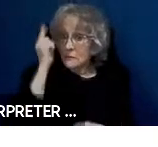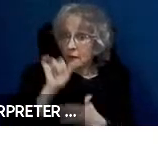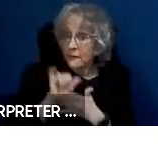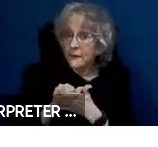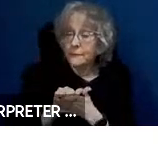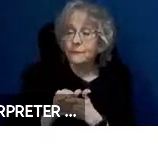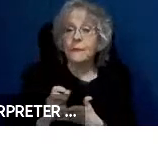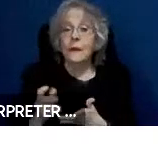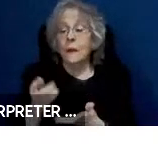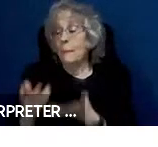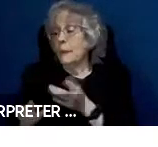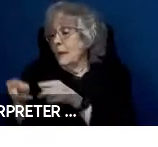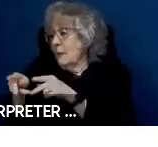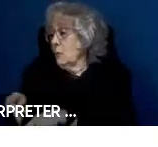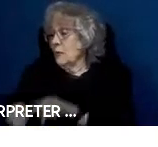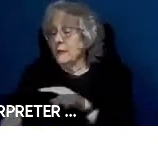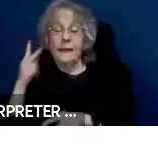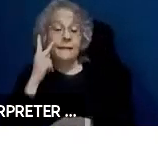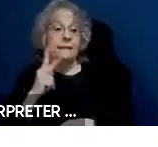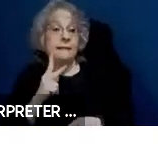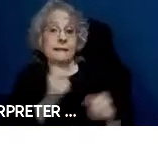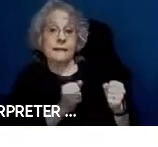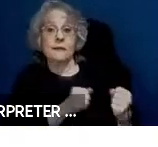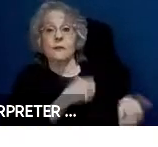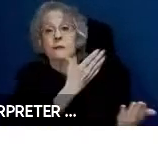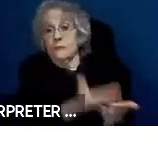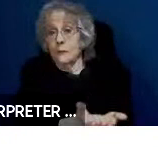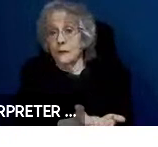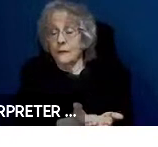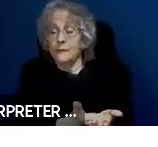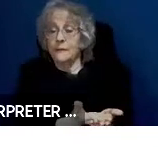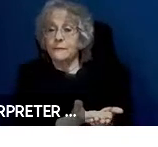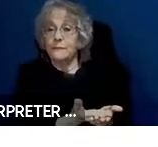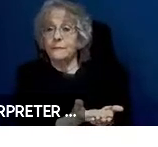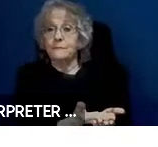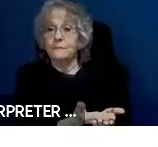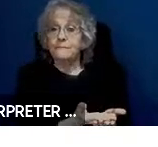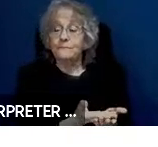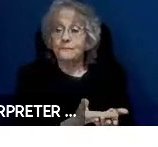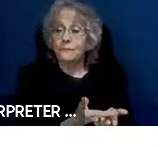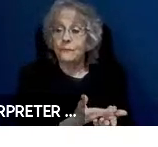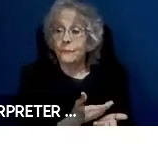driver or whatever you want to call the autonomous vehicle's brain, in finding them.